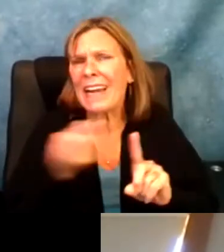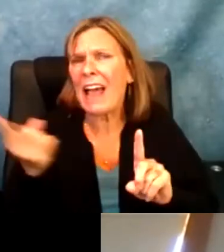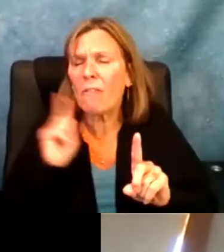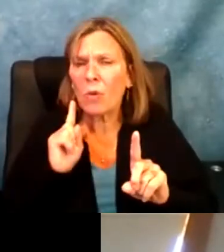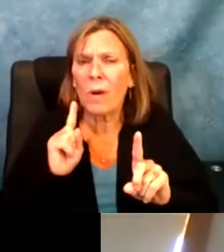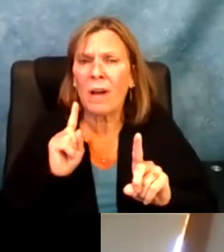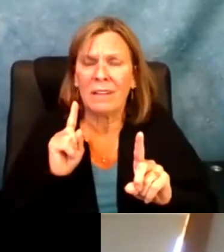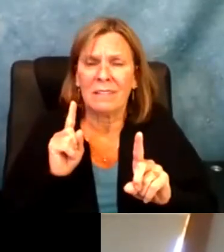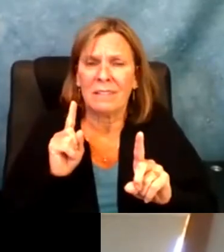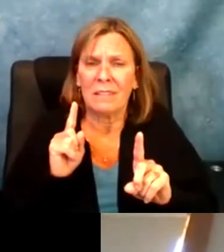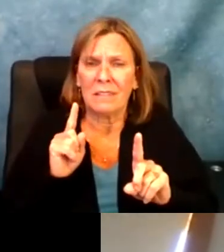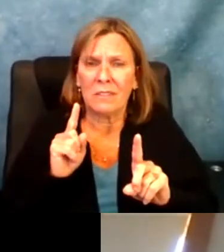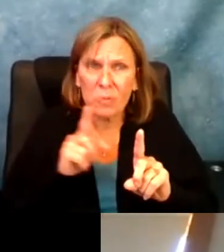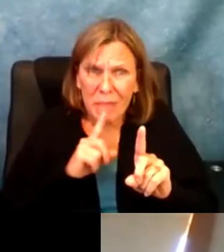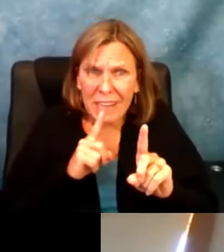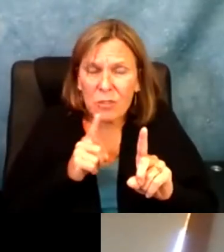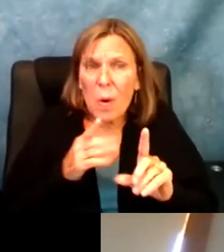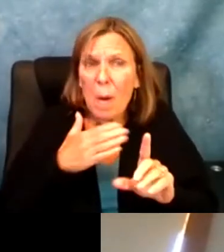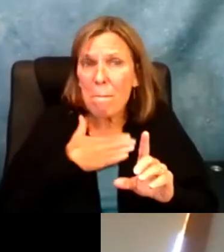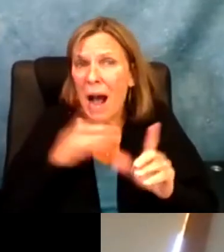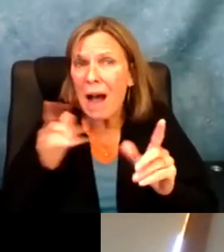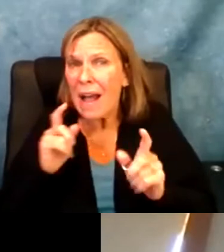do need to collaborate with the